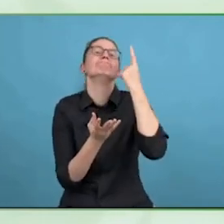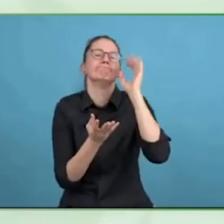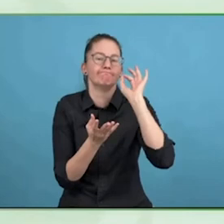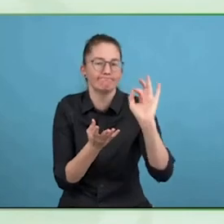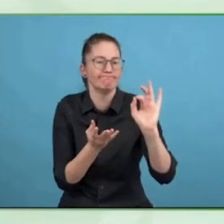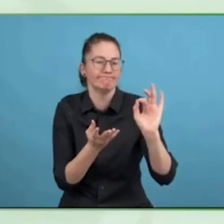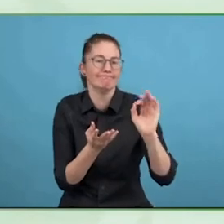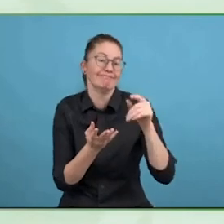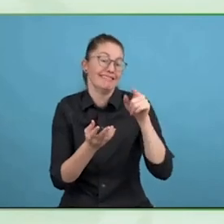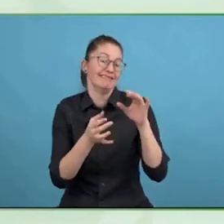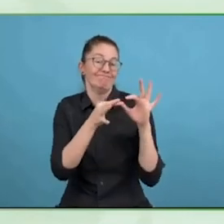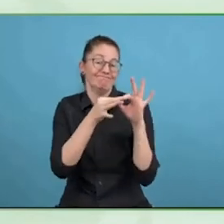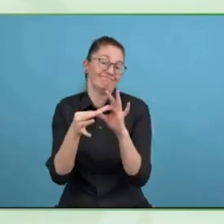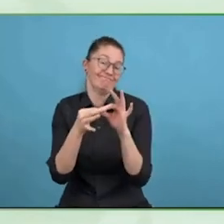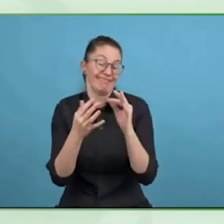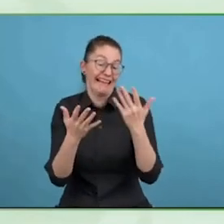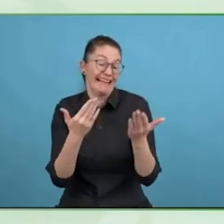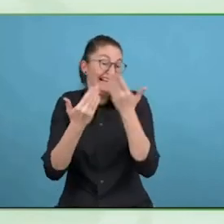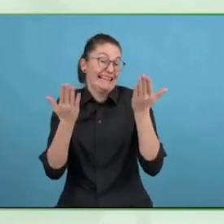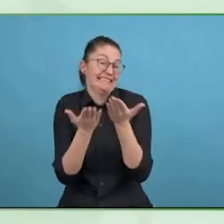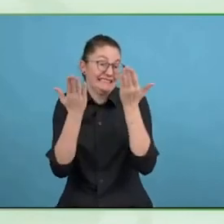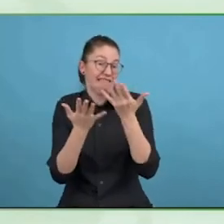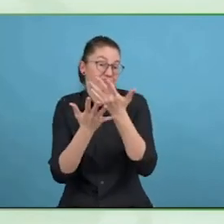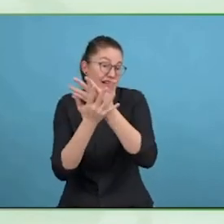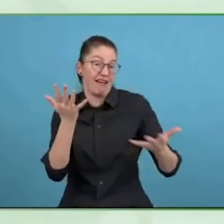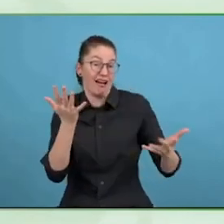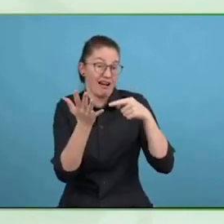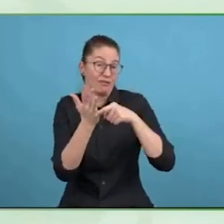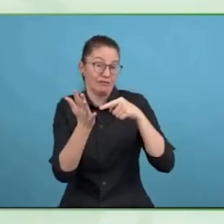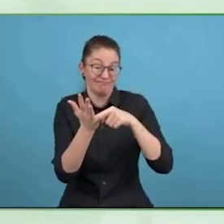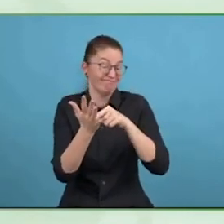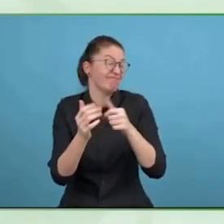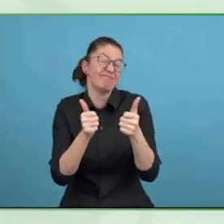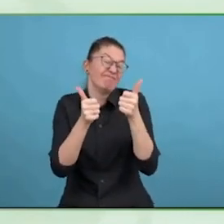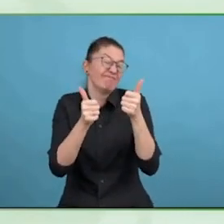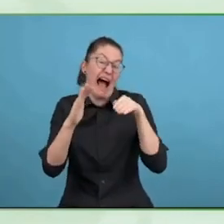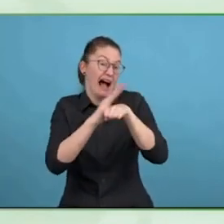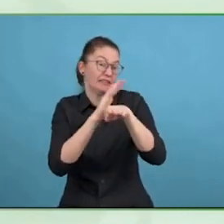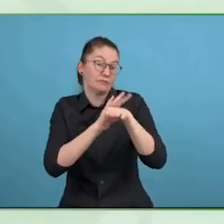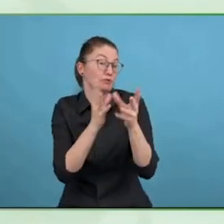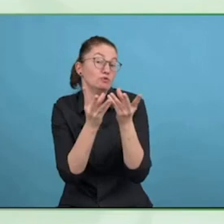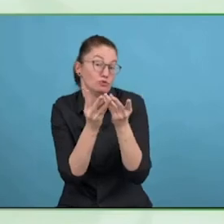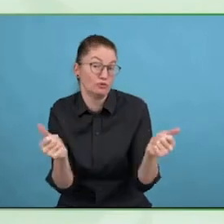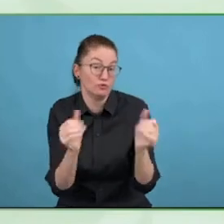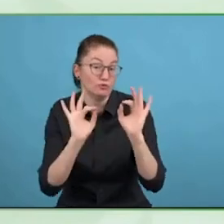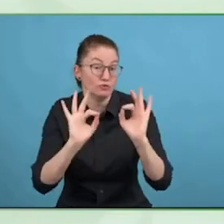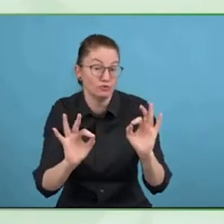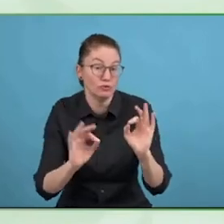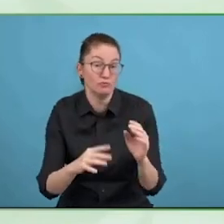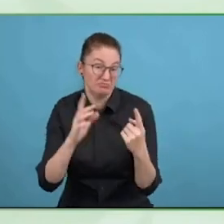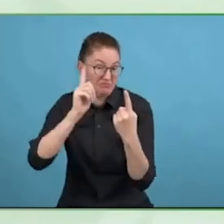I think that is the start of it, and I would love to be connected to the people on the easy language mortgages.